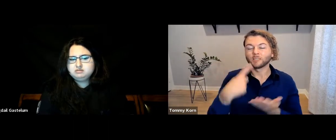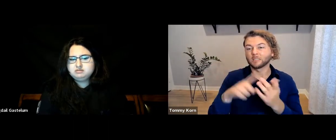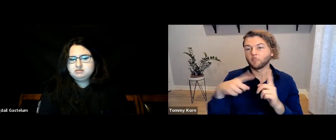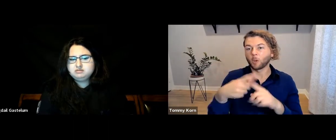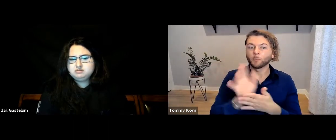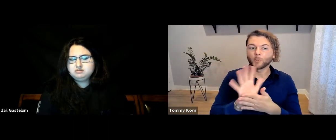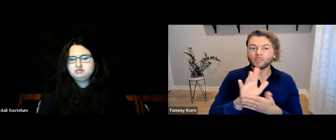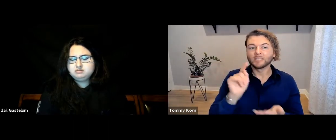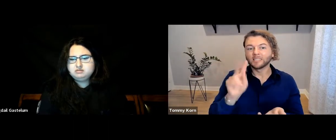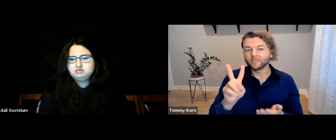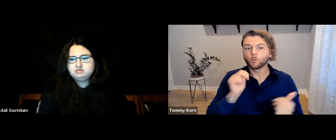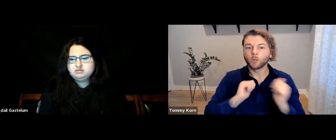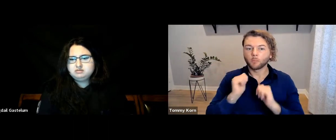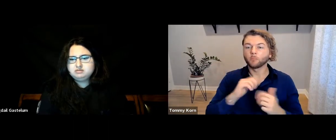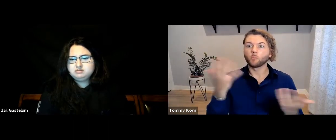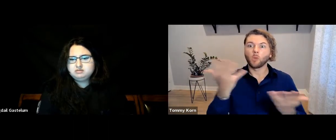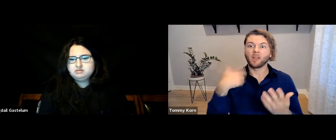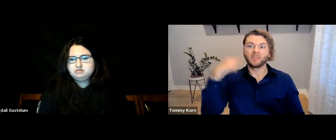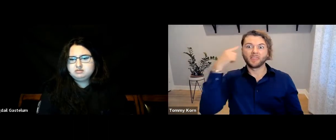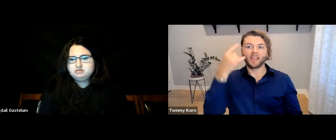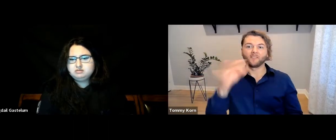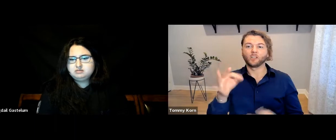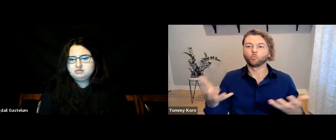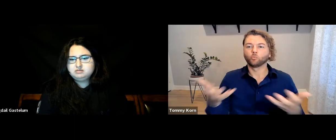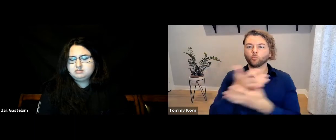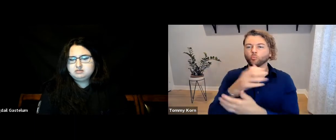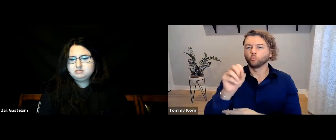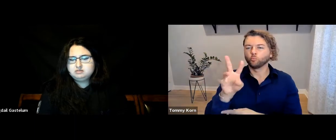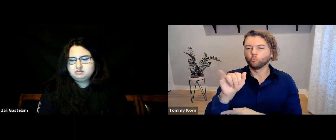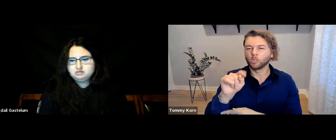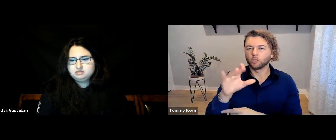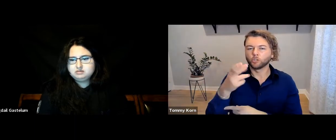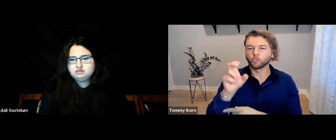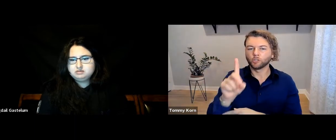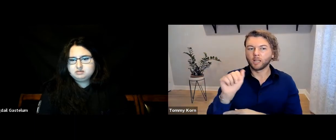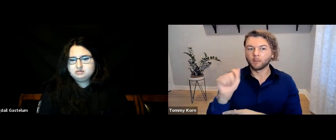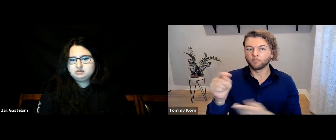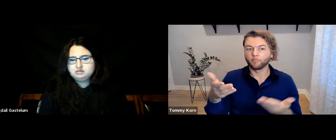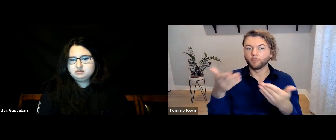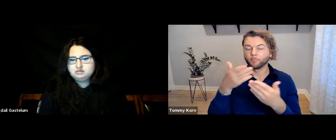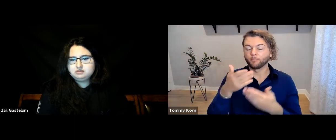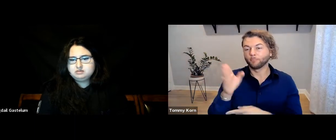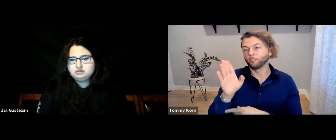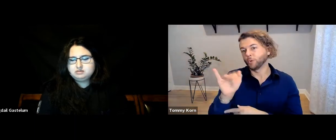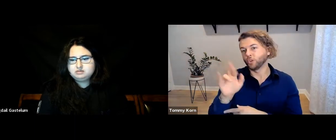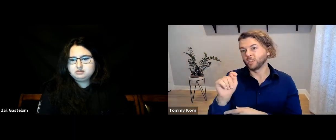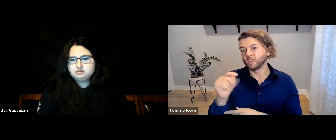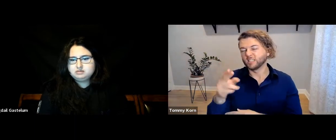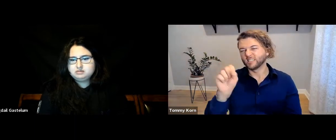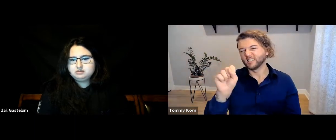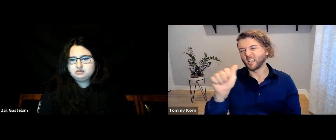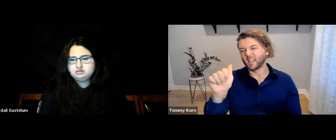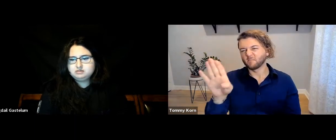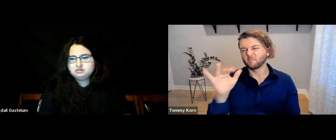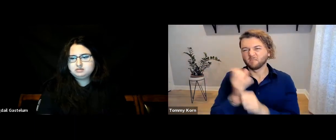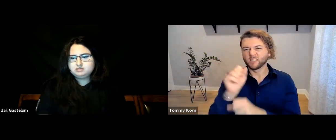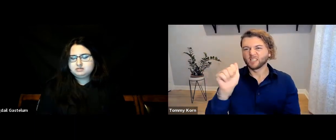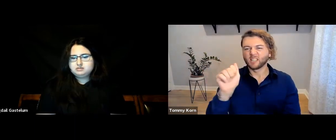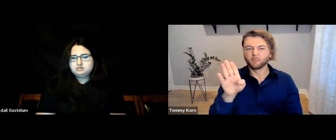[from chat] Talking about movies and TV dramas, what do I think of Switched at Birth? Let’s call it “SAB” for now.